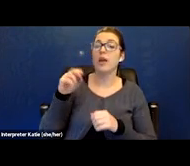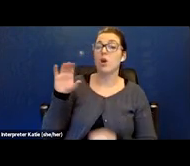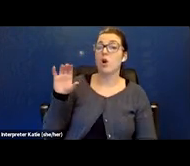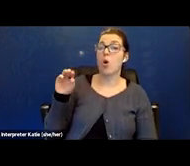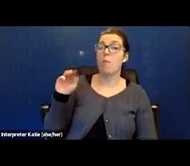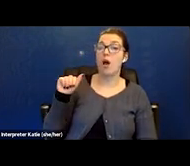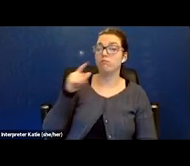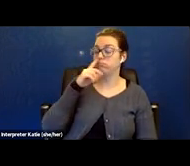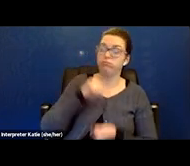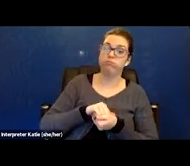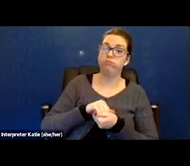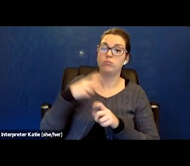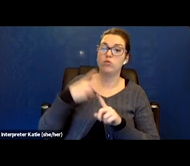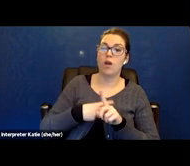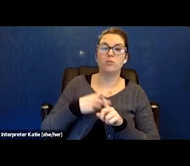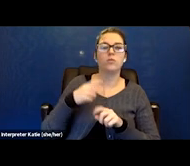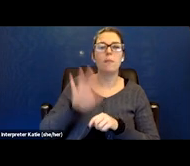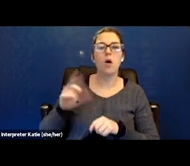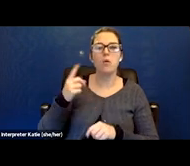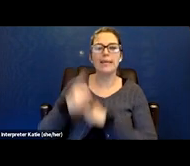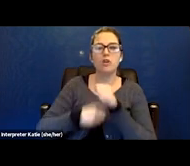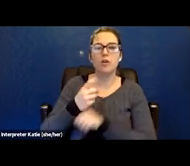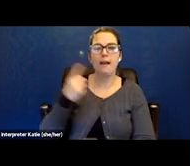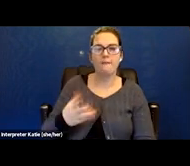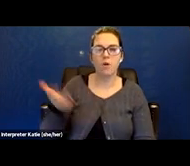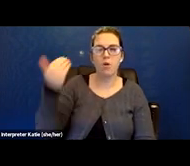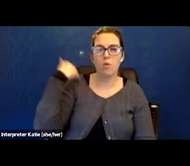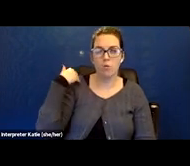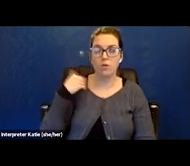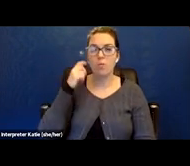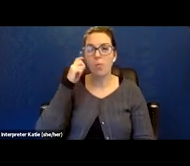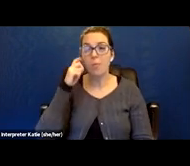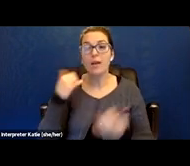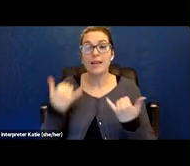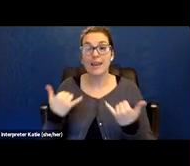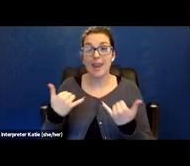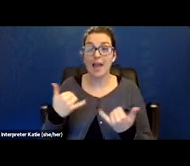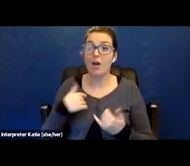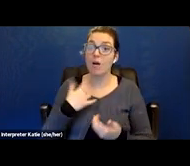I'm in a COVID recovery unit now. Still currently.